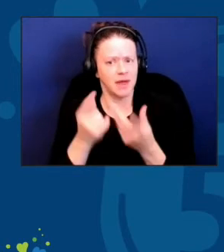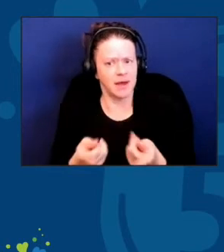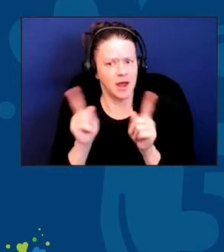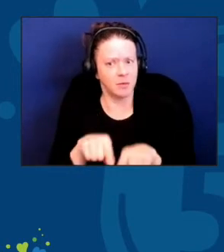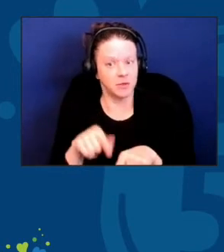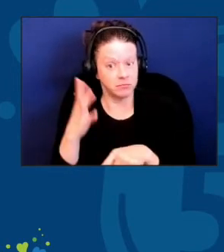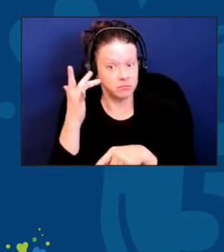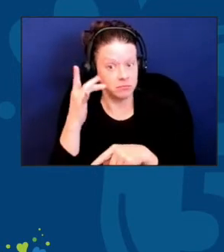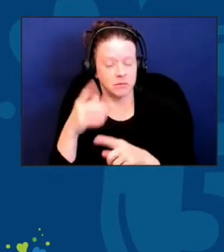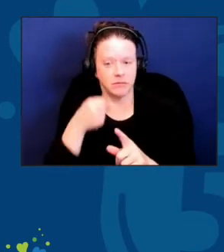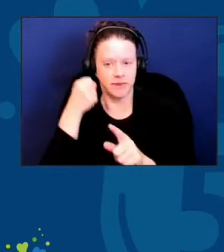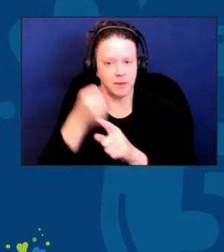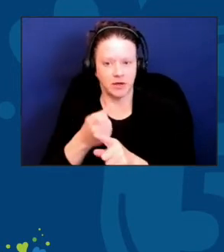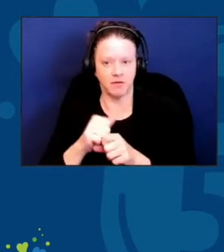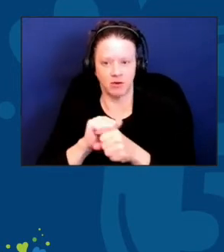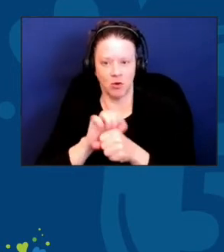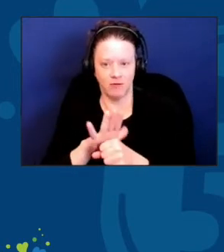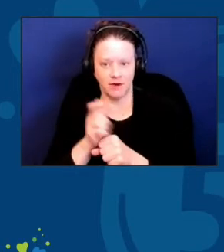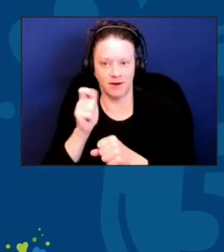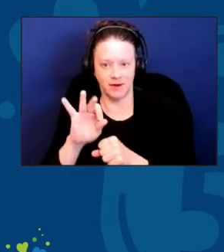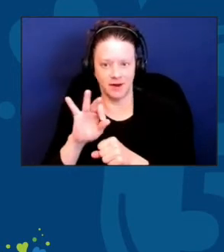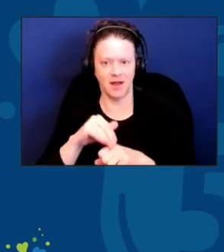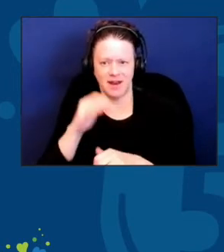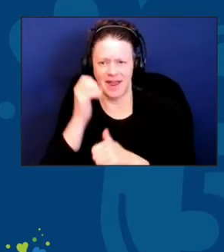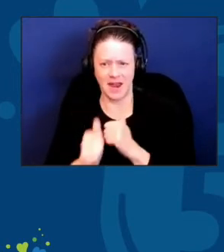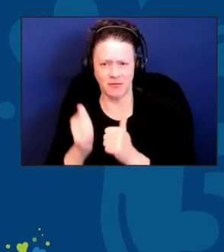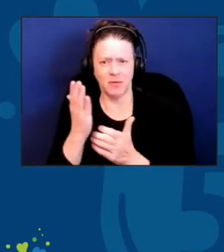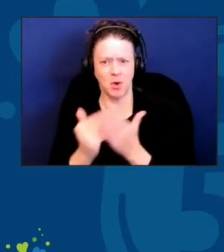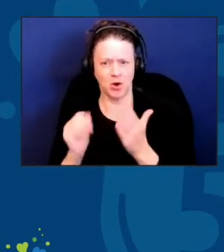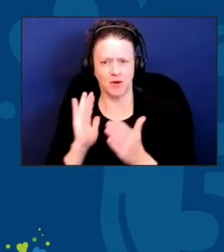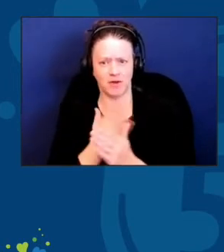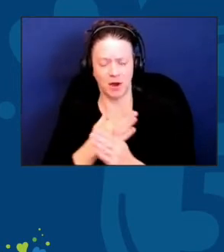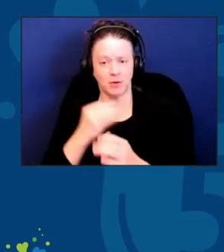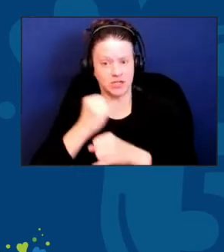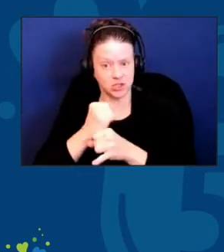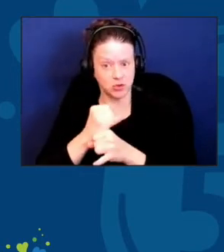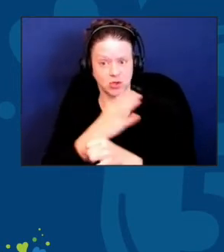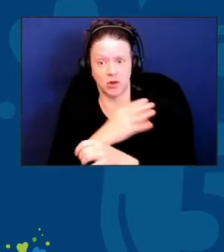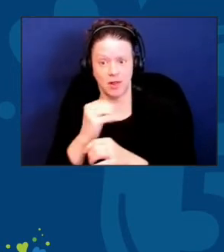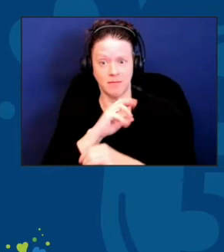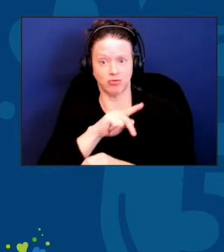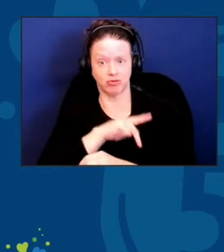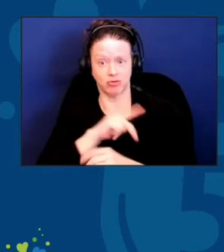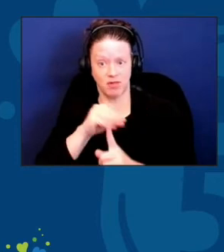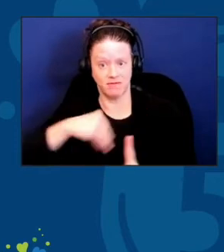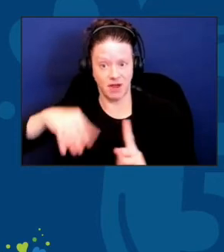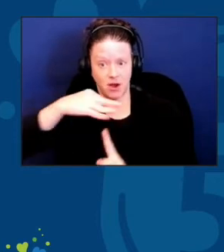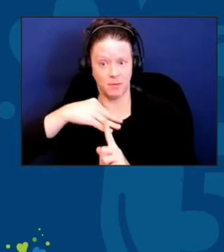on every aspect of our institutional and personal environment. And it drives the fact that many